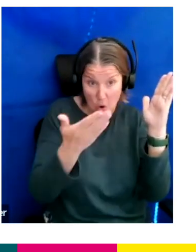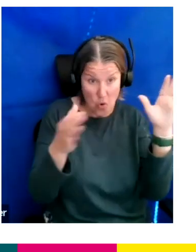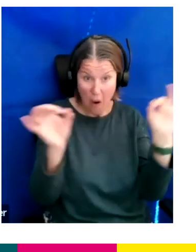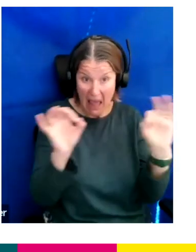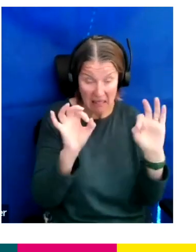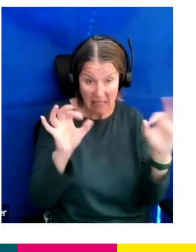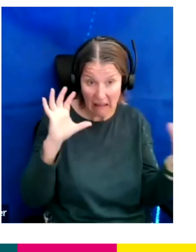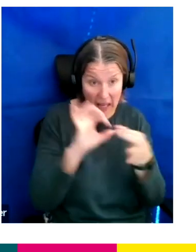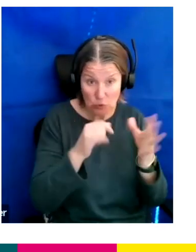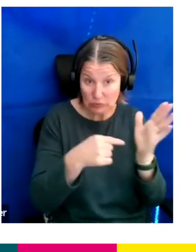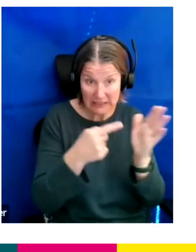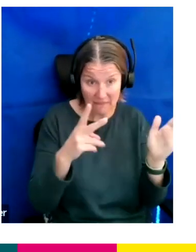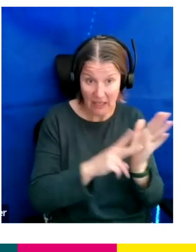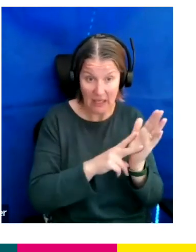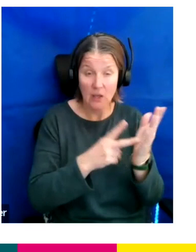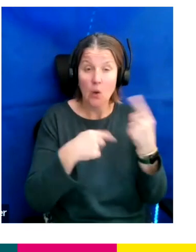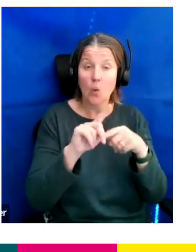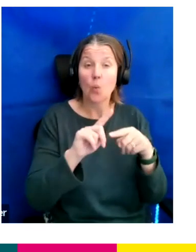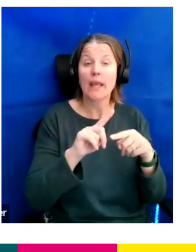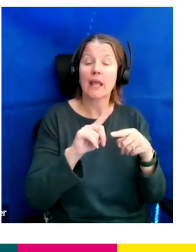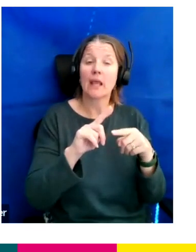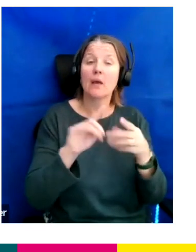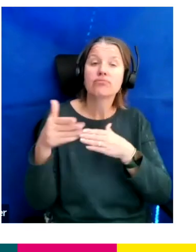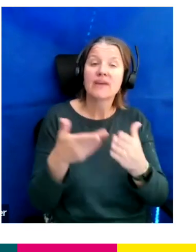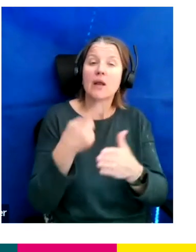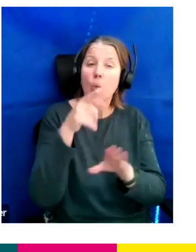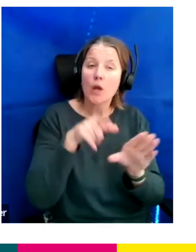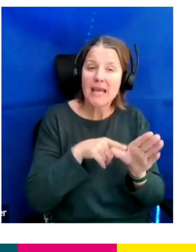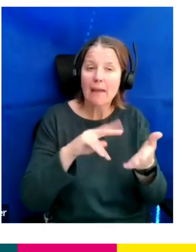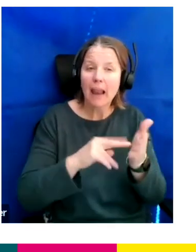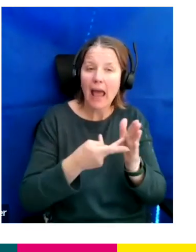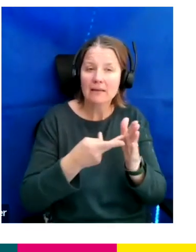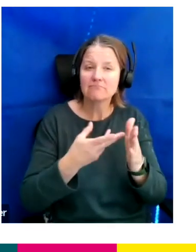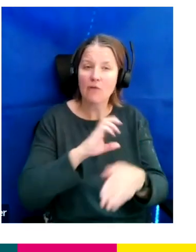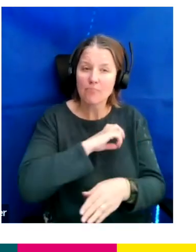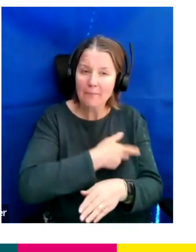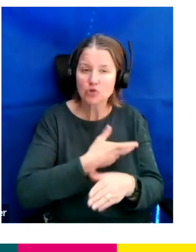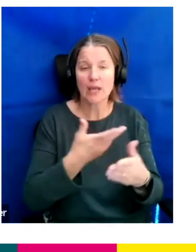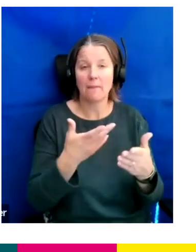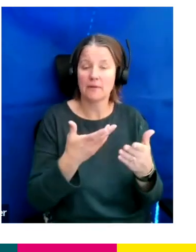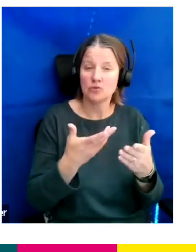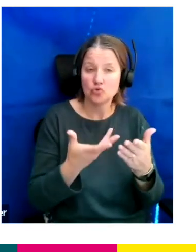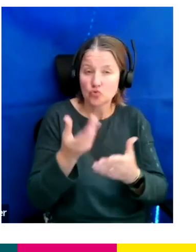We provide a one year kind of membership with us to take place and hear lots of masterclasses